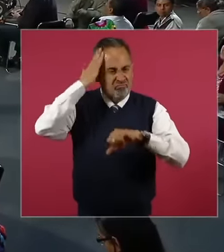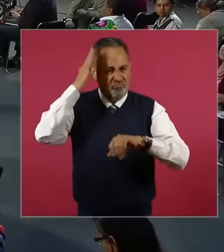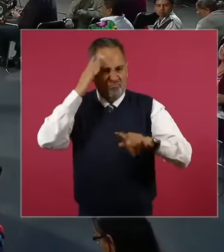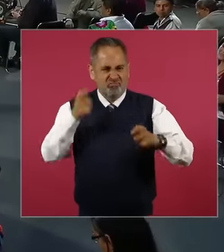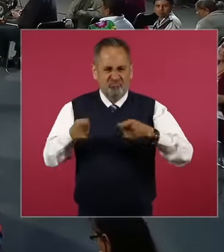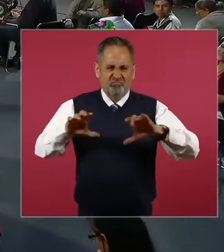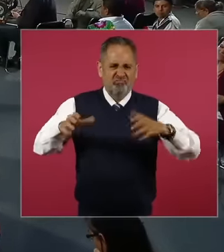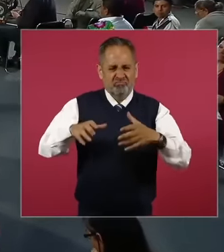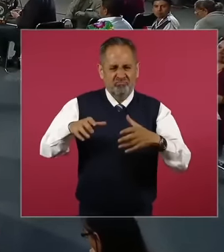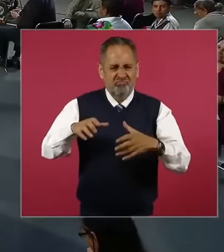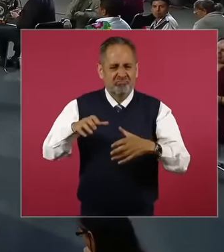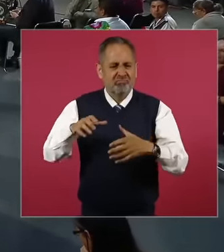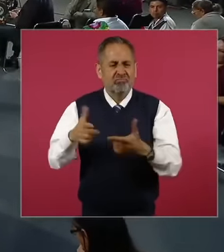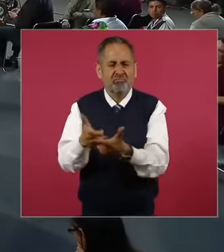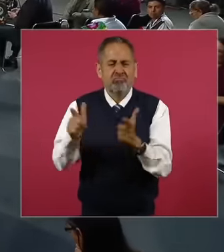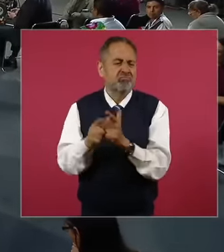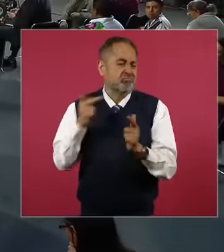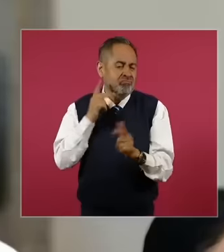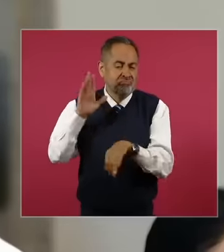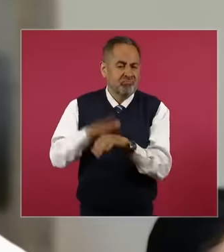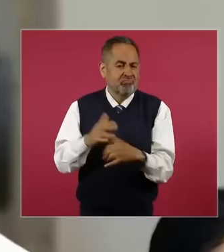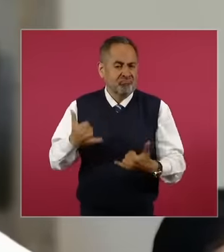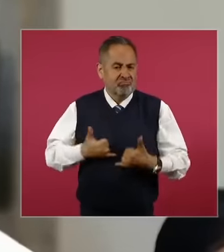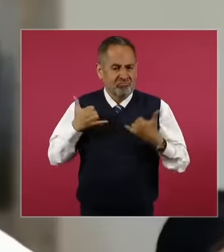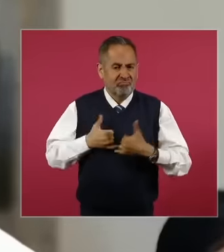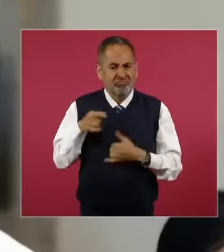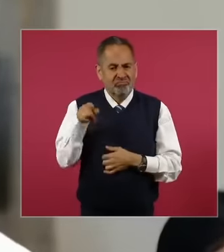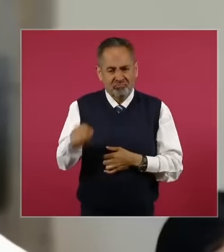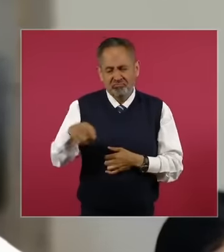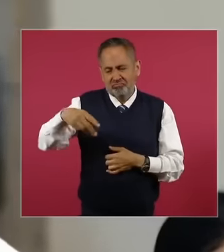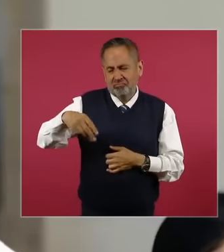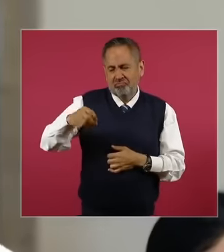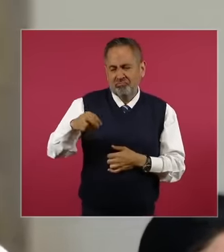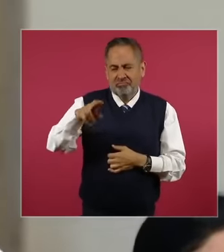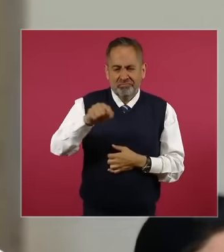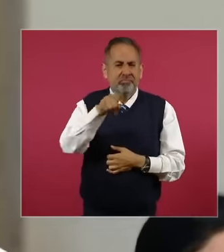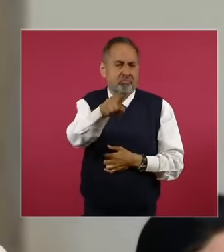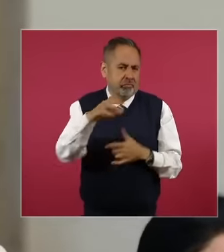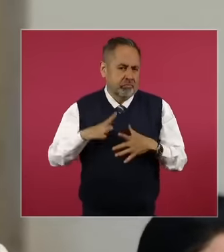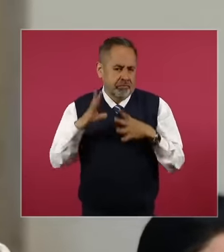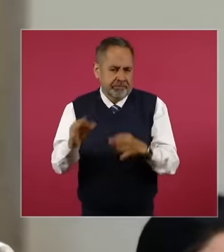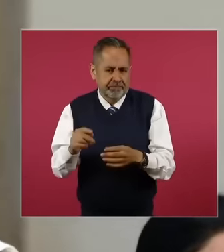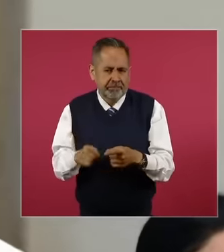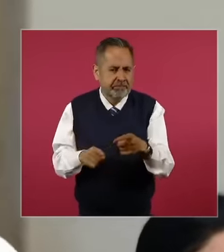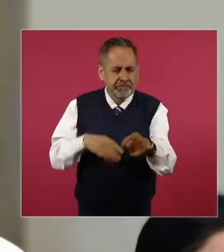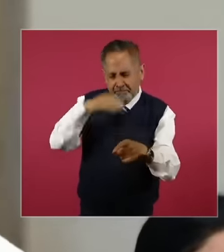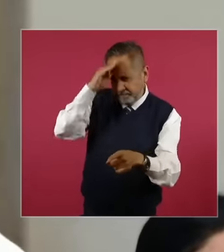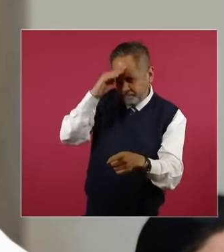youngest National party in the country and a party that you founded president What assessment do you have of what happened